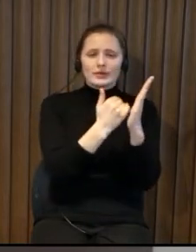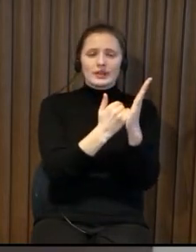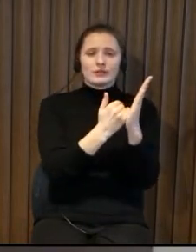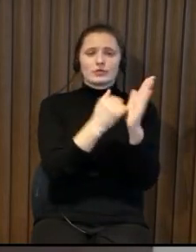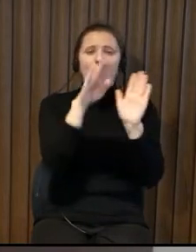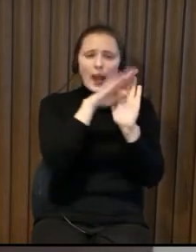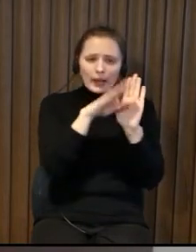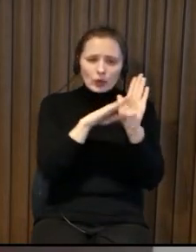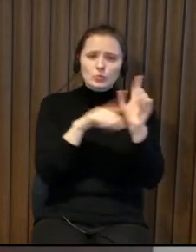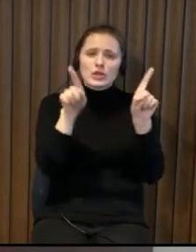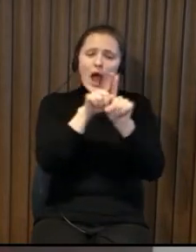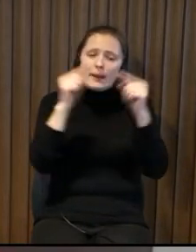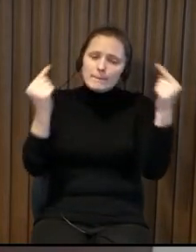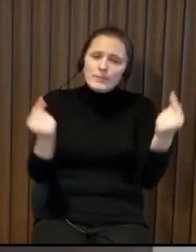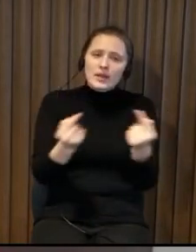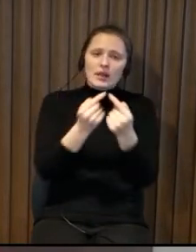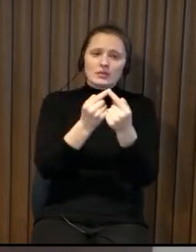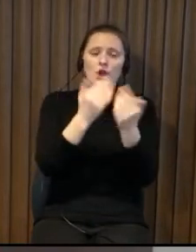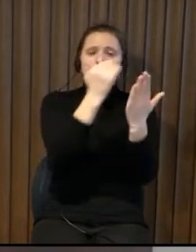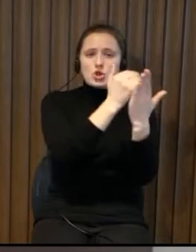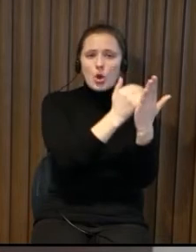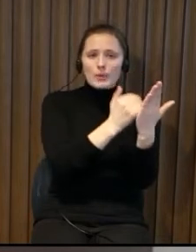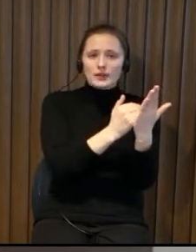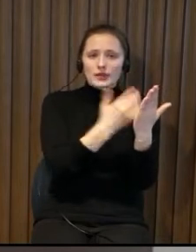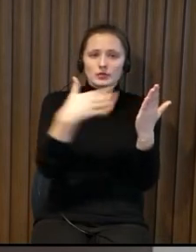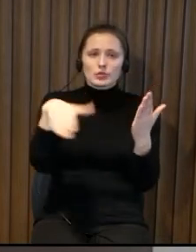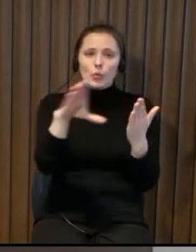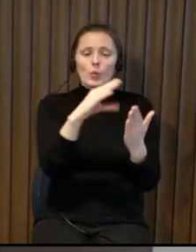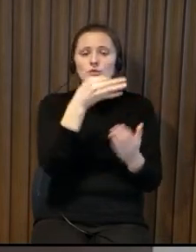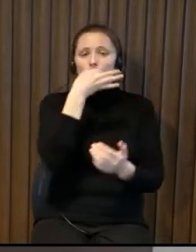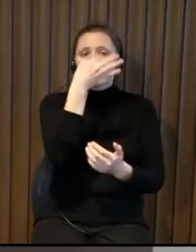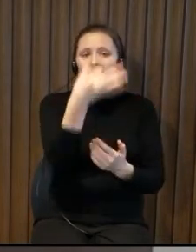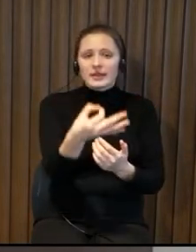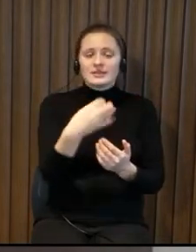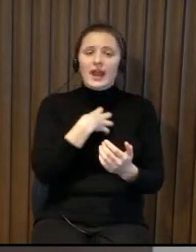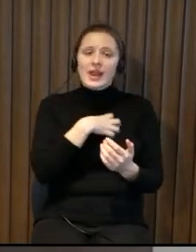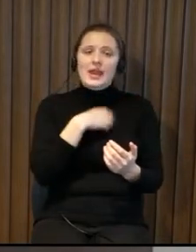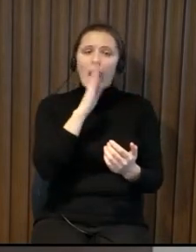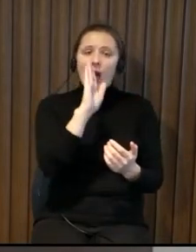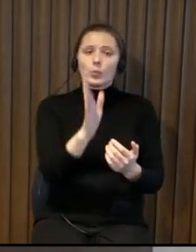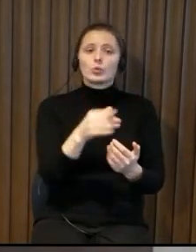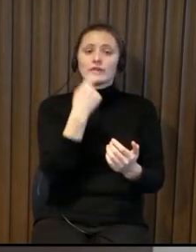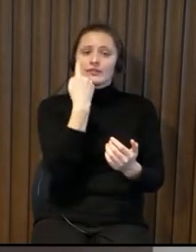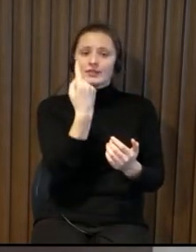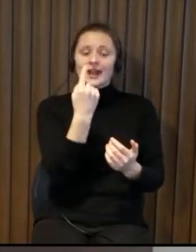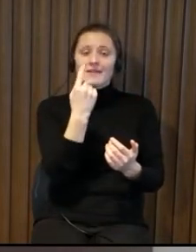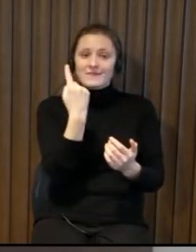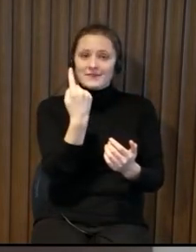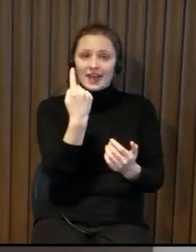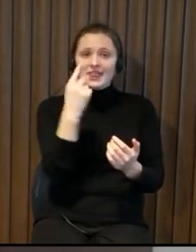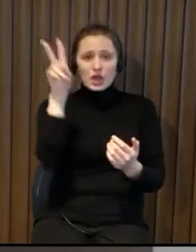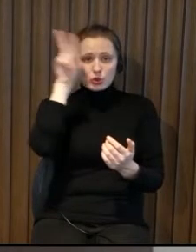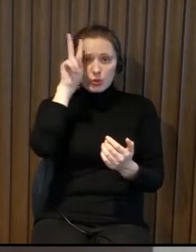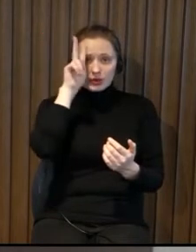so all this is a question how do we adjust these regulations regulations say that there should be